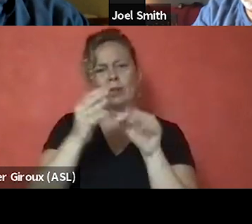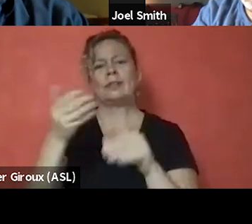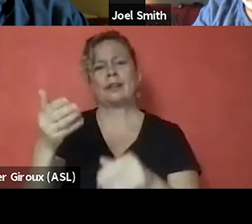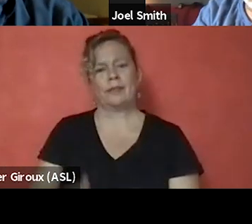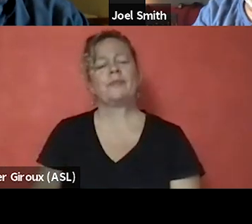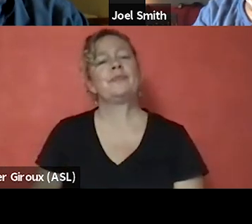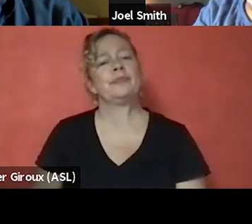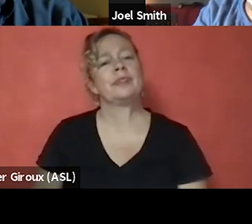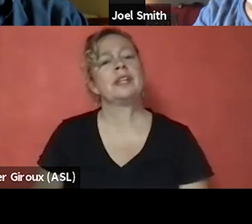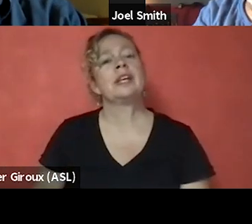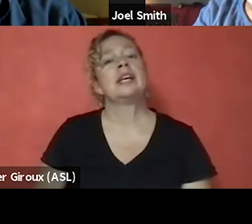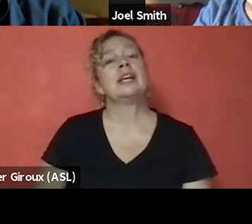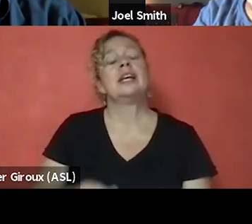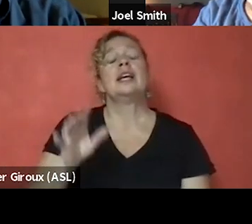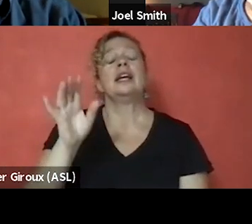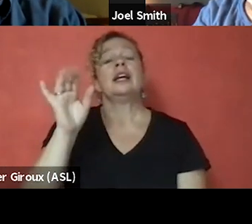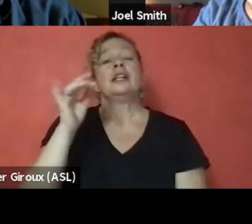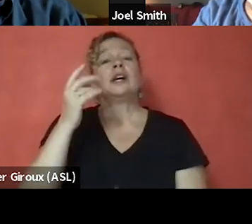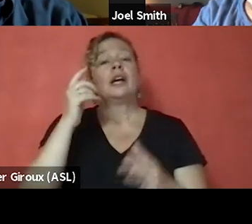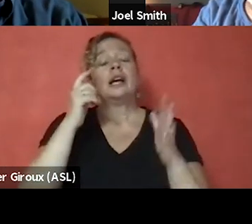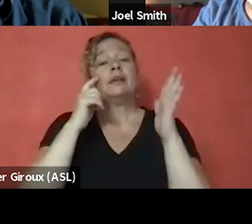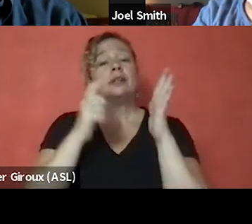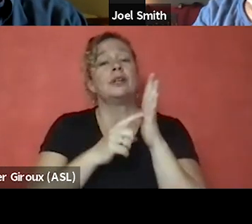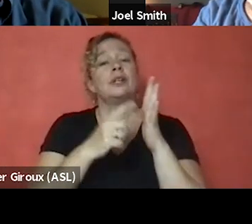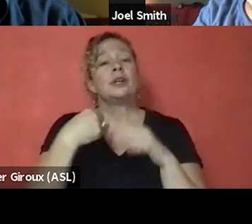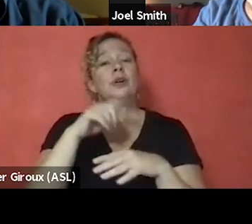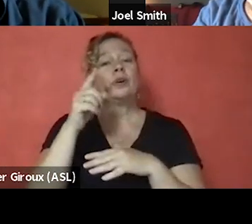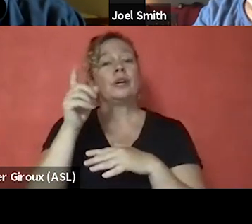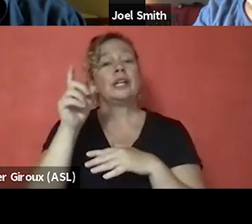And it's actually, I'm noticing one person said, I think we need to destigmatize trauma